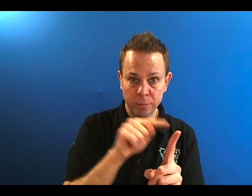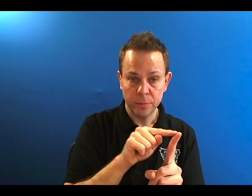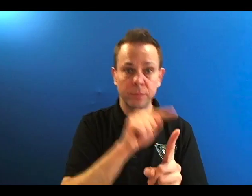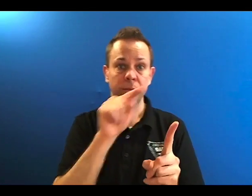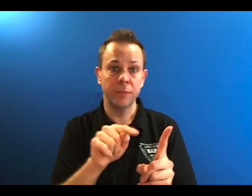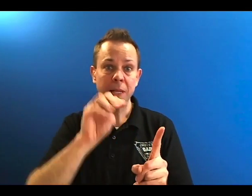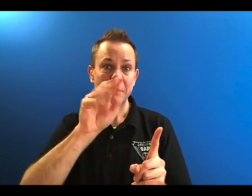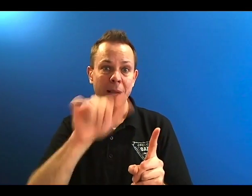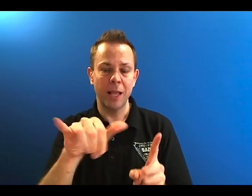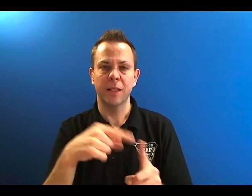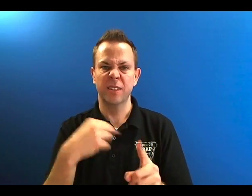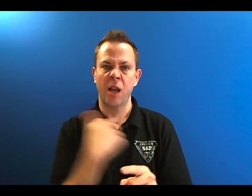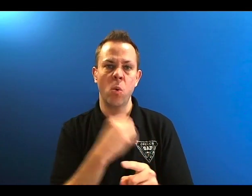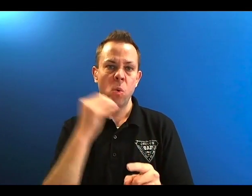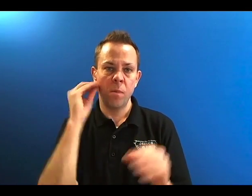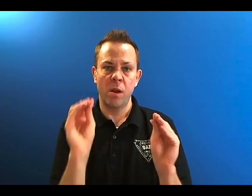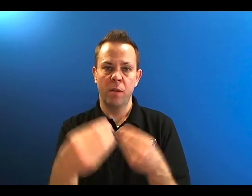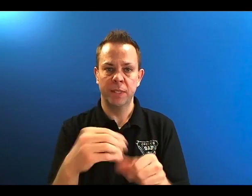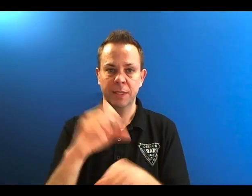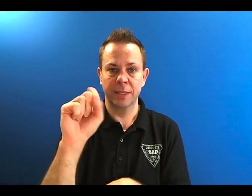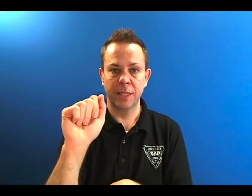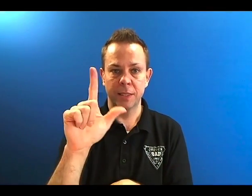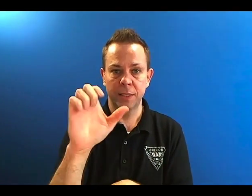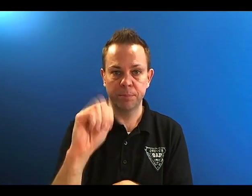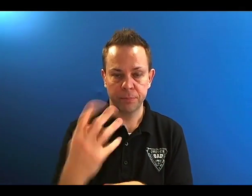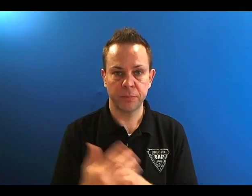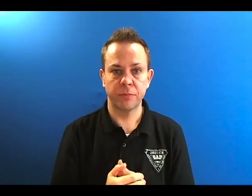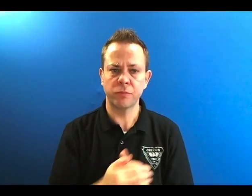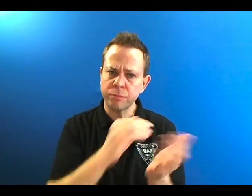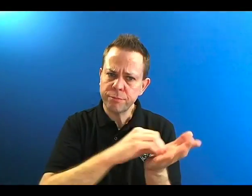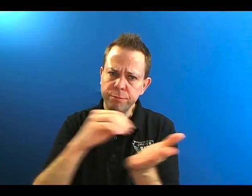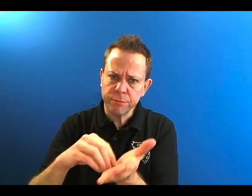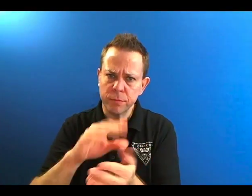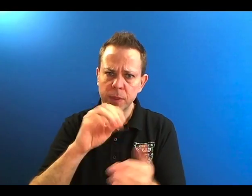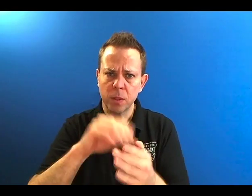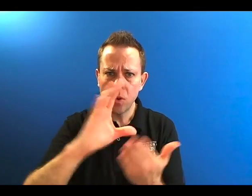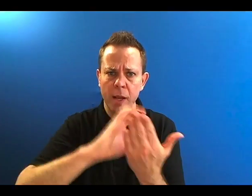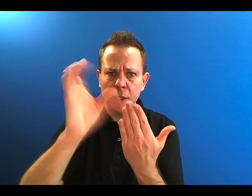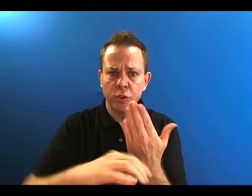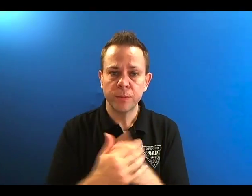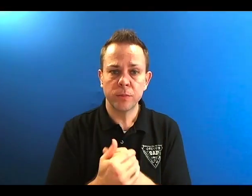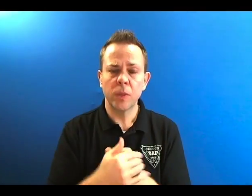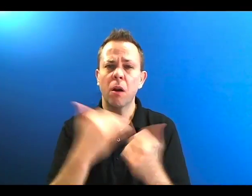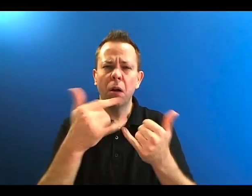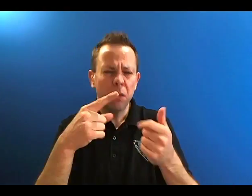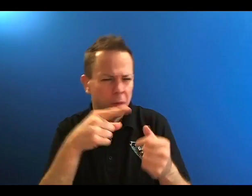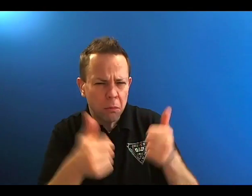Our next meeting, in May, will take place in our home office at OSD in Salem. Please mark your calendar for these two board meetings.